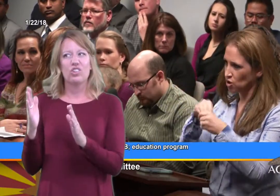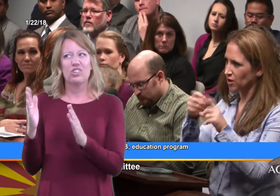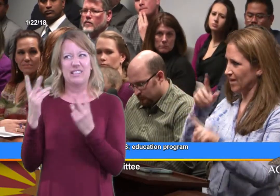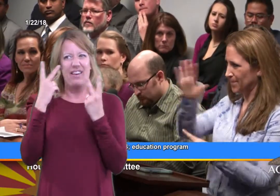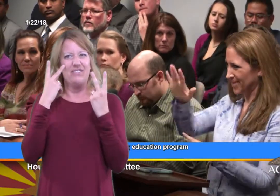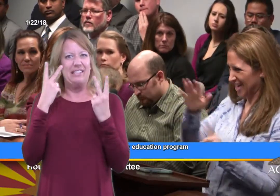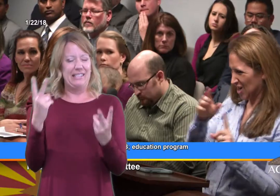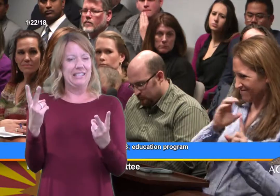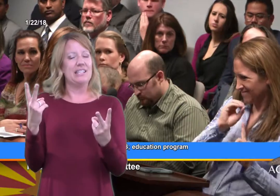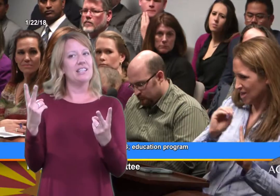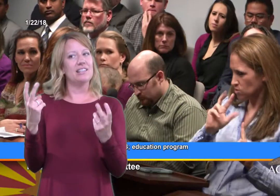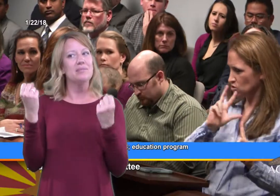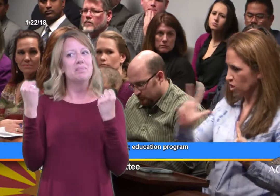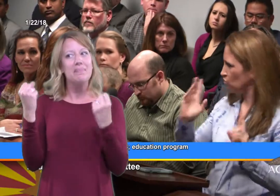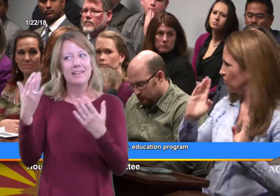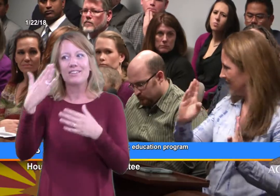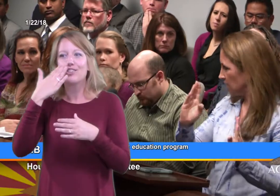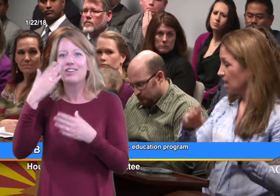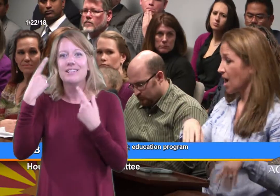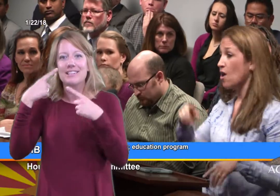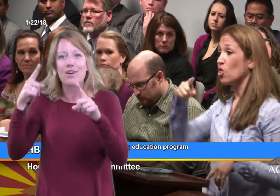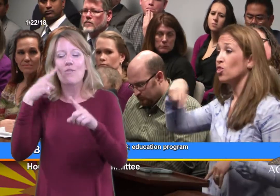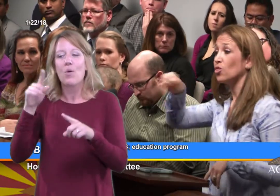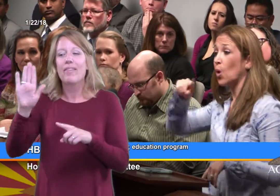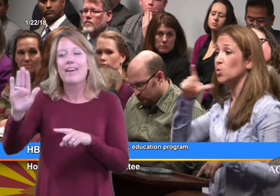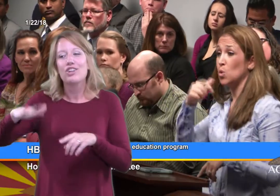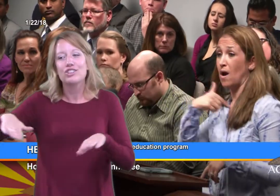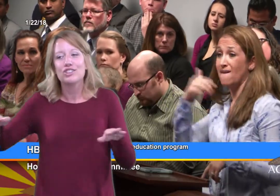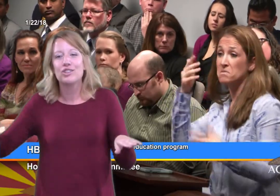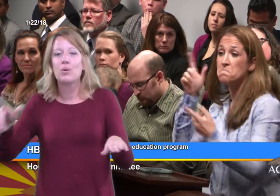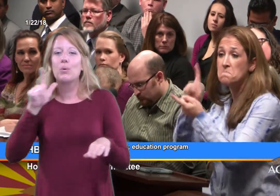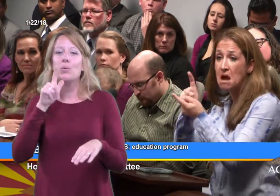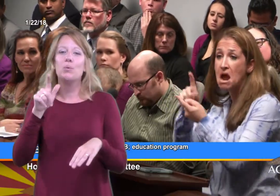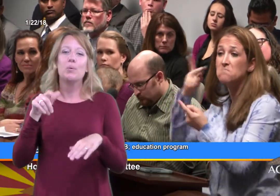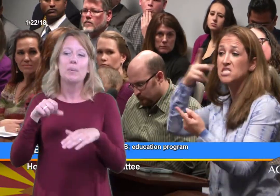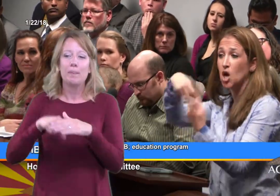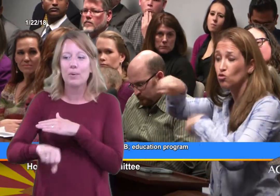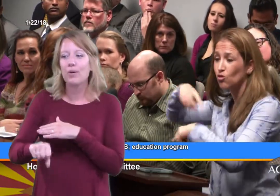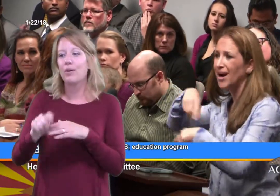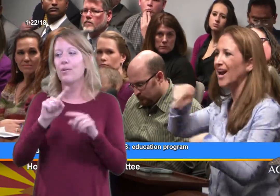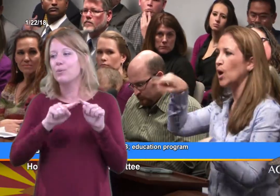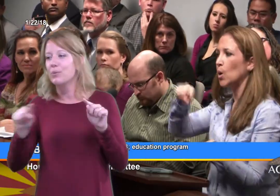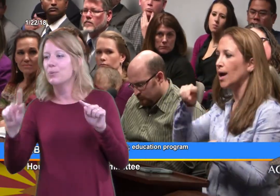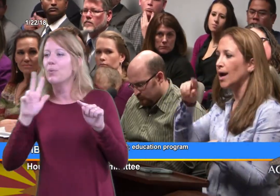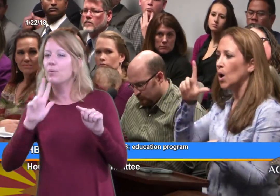witness to the successes in their own children from 0-3, with the early intervention programs available.